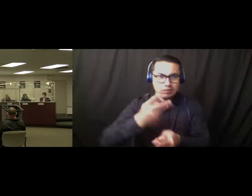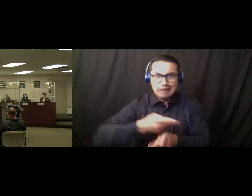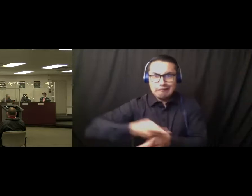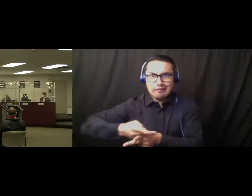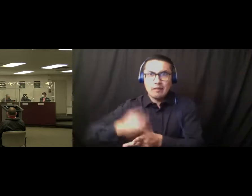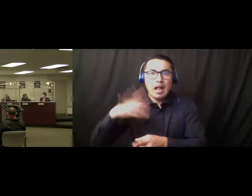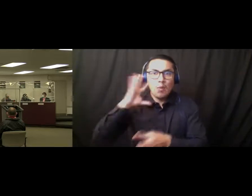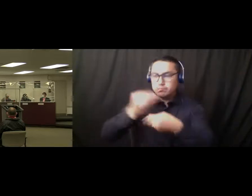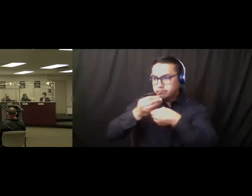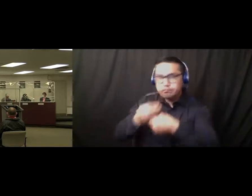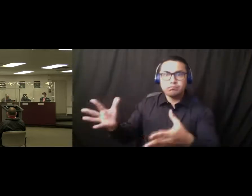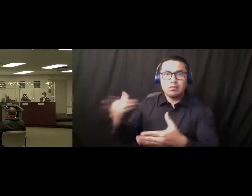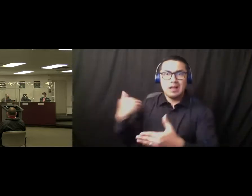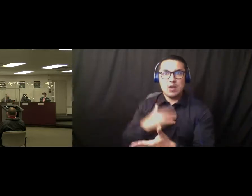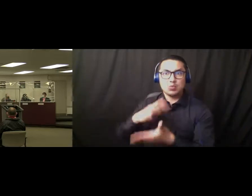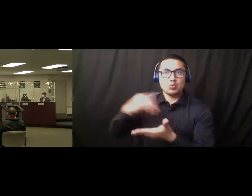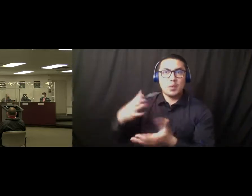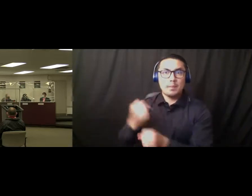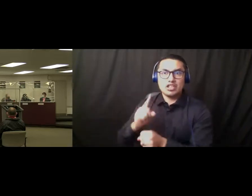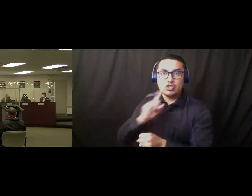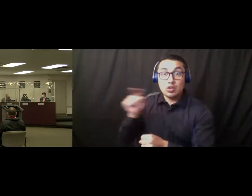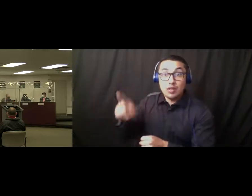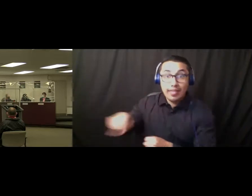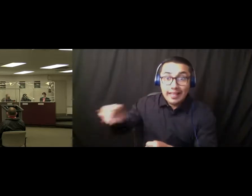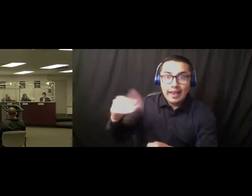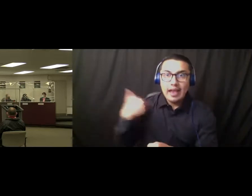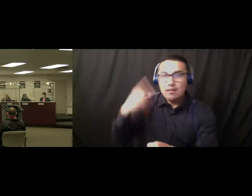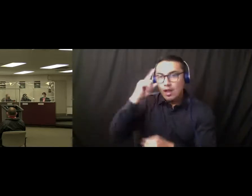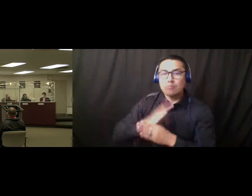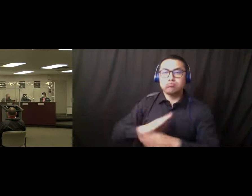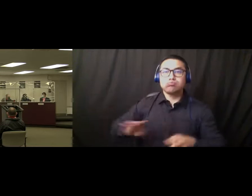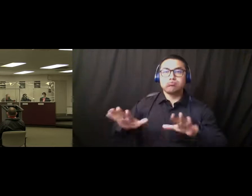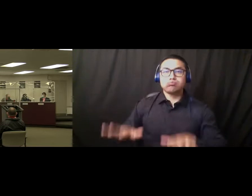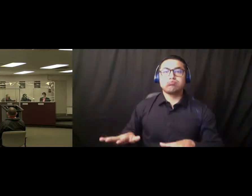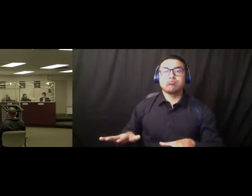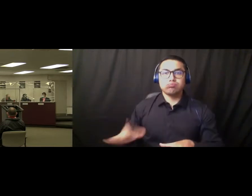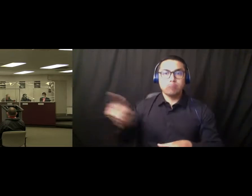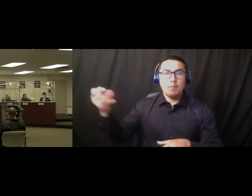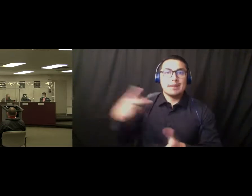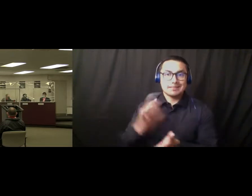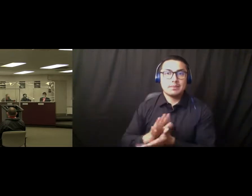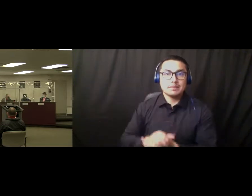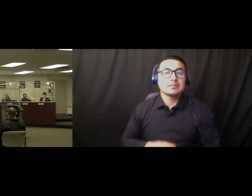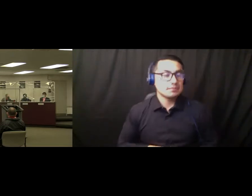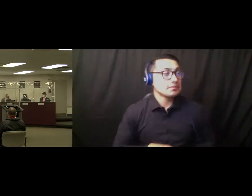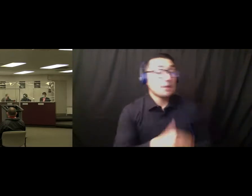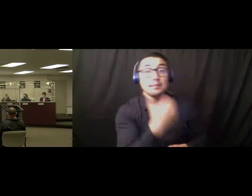students to ensure that they have peace of mind when they come back. Thank you. Ms. Harvey.